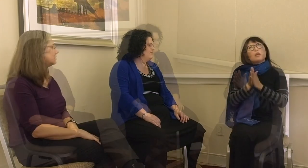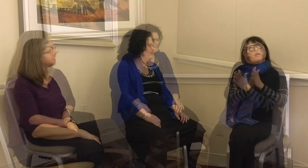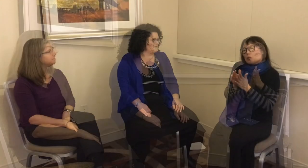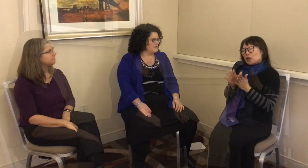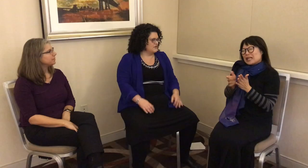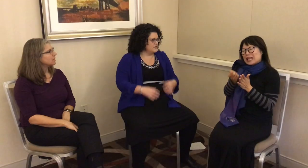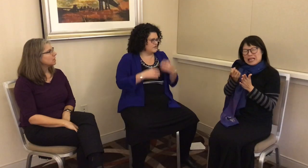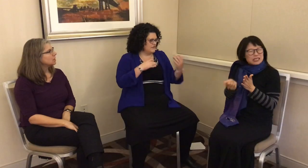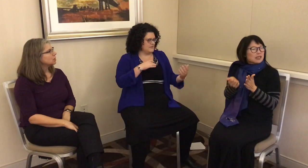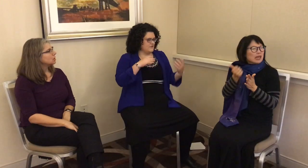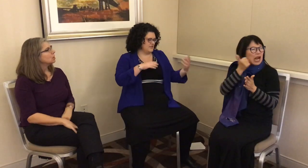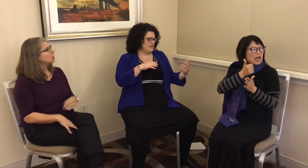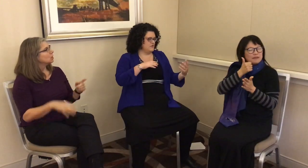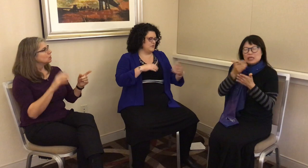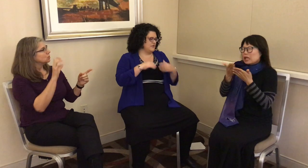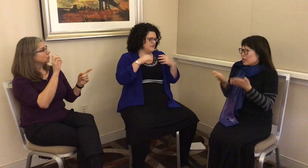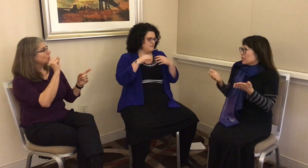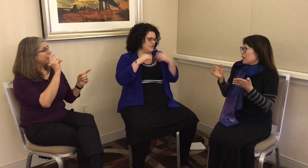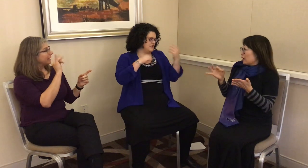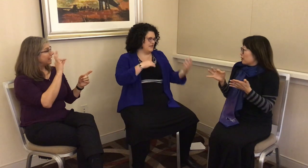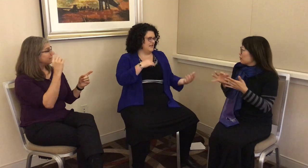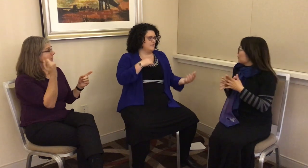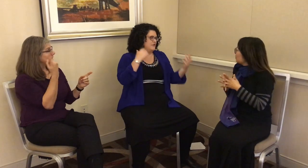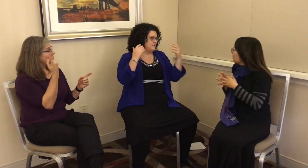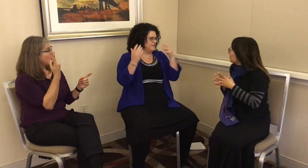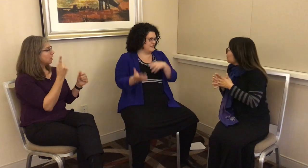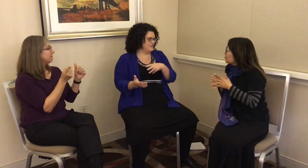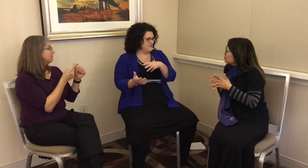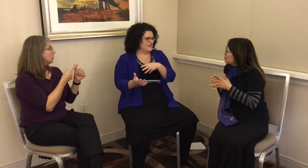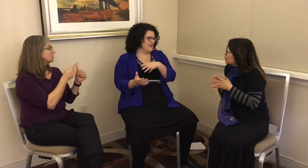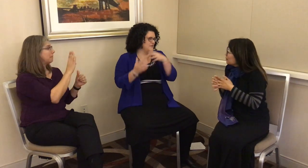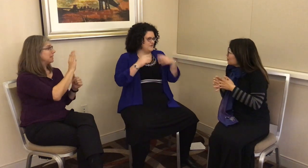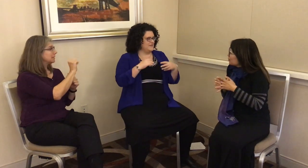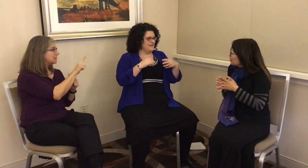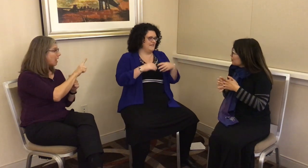G: If someone’s first language was British Sign Language or French Sign Language or something,